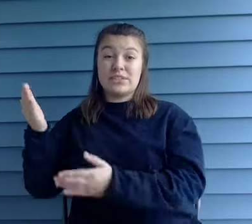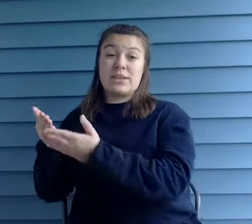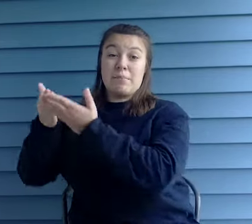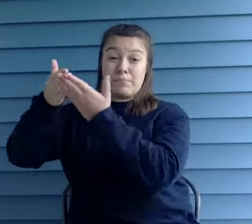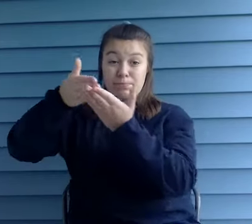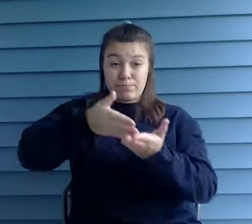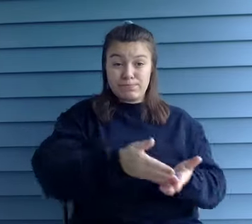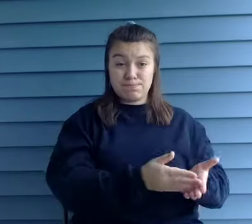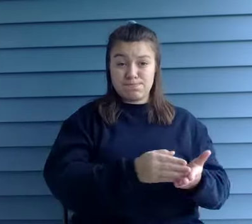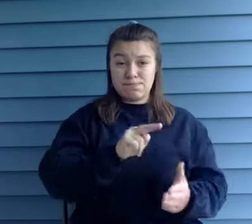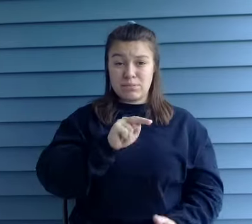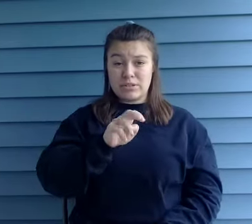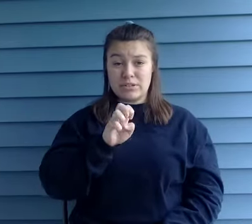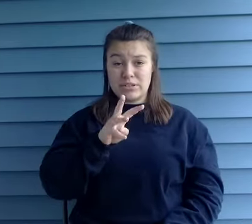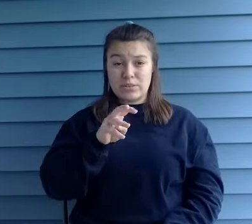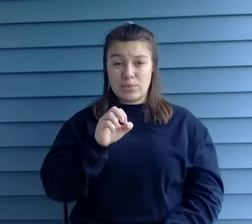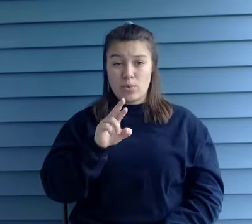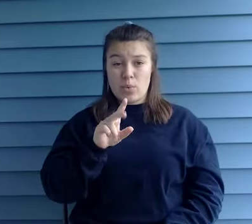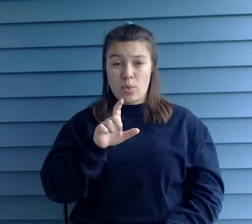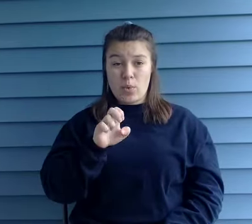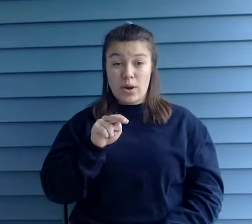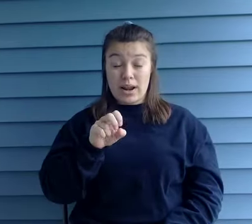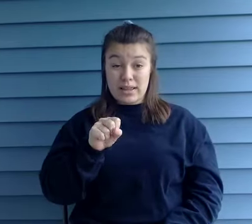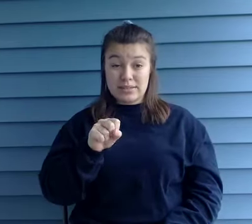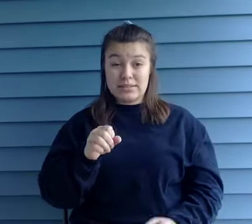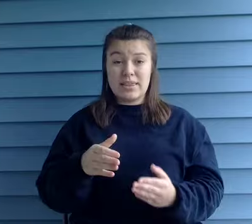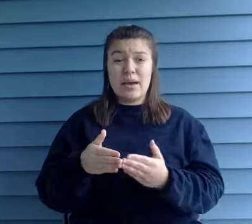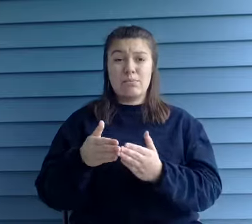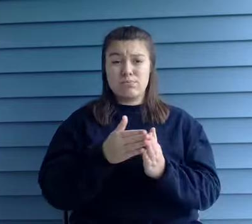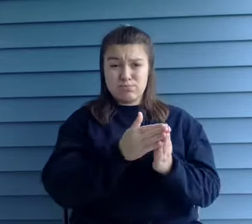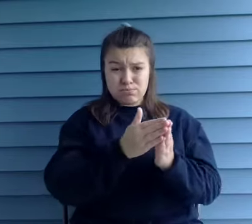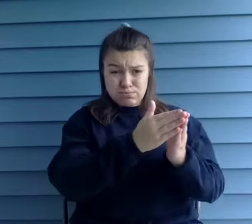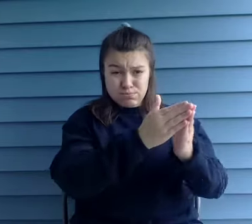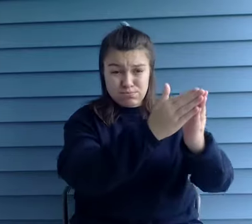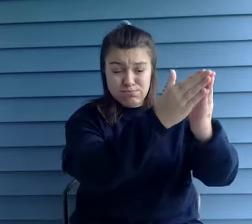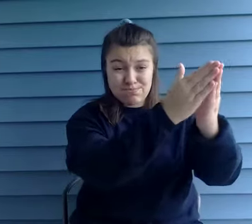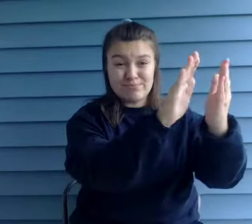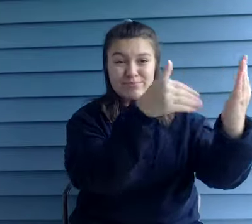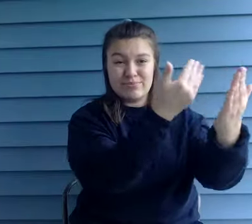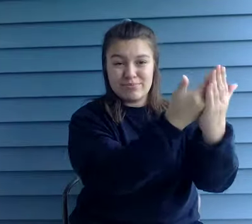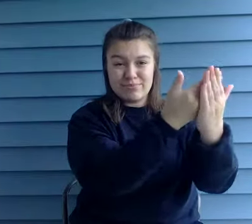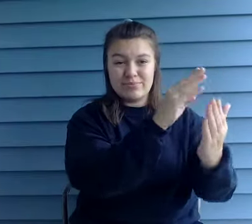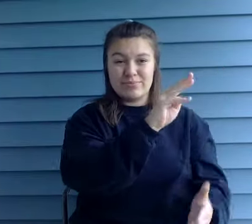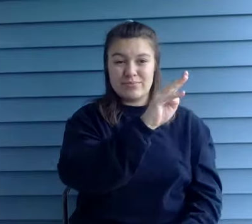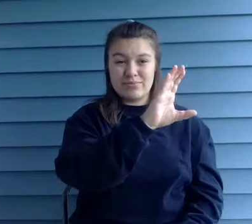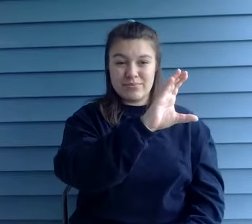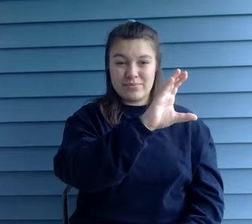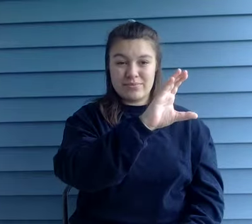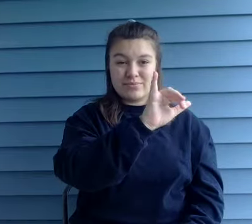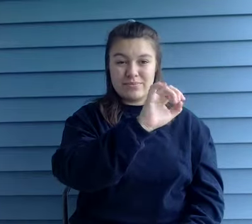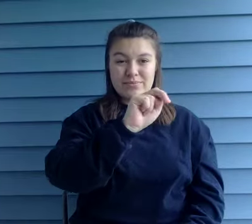to New Orleans, then up the Mississippi and Ohio rivers to Cincinnati. The bell features quotes from the